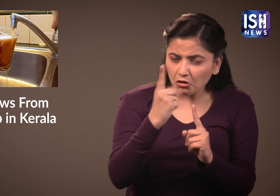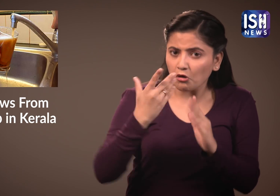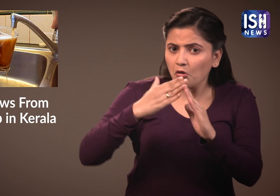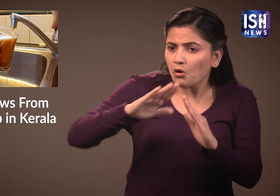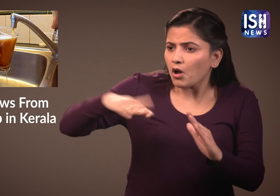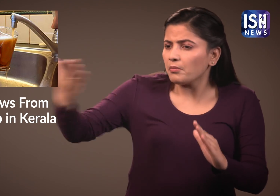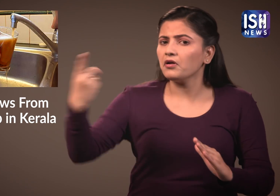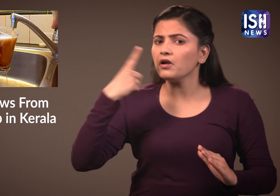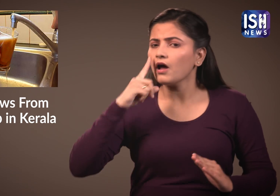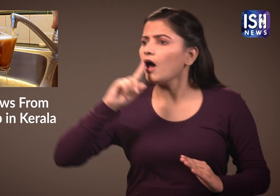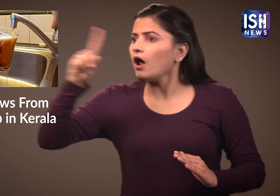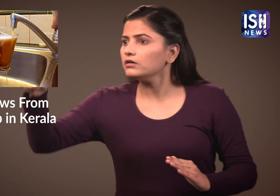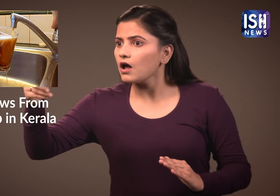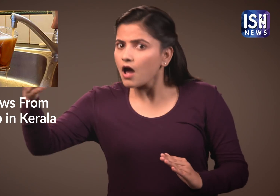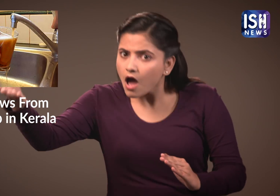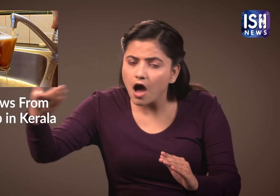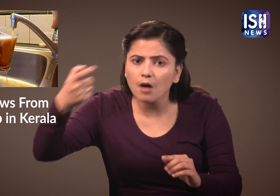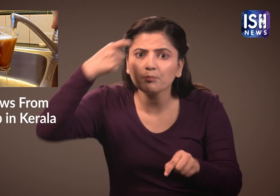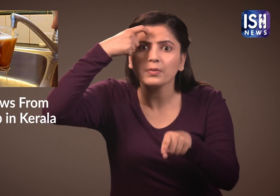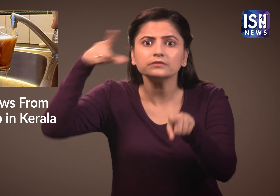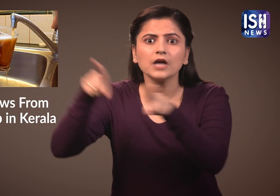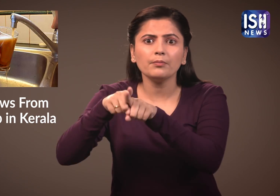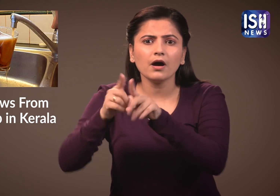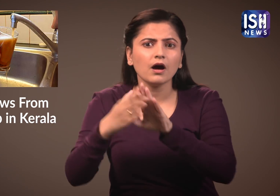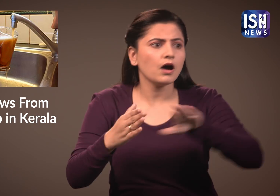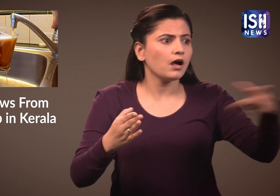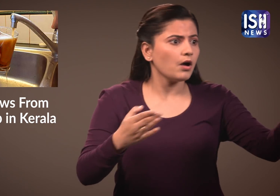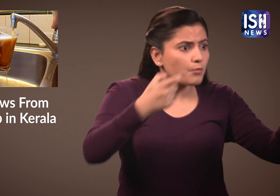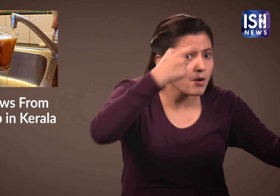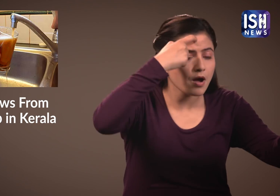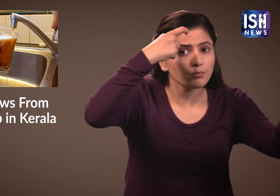When he asked his neighbours, even they were experiencing the same problem.